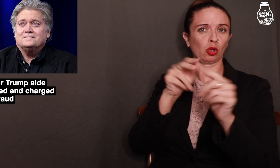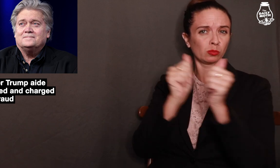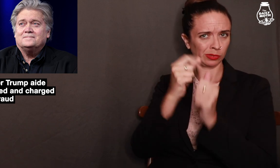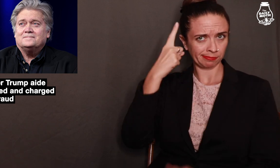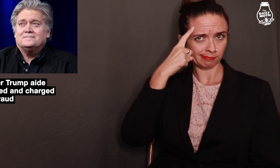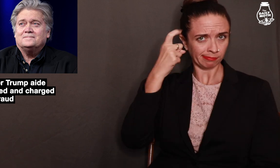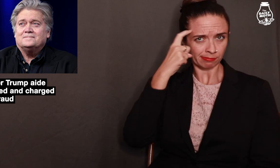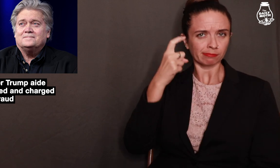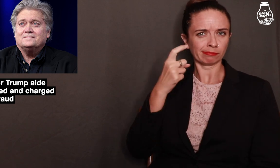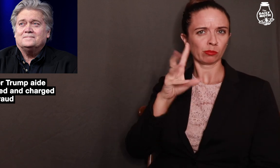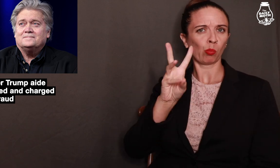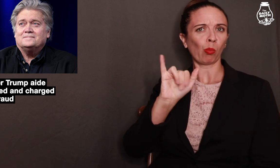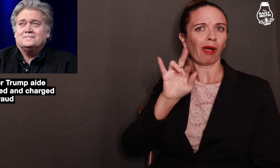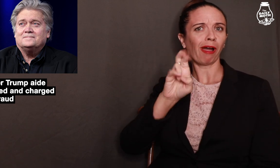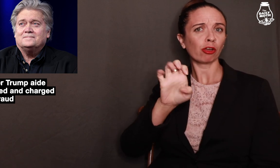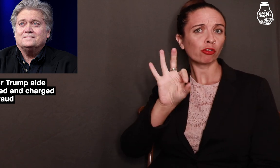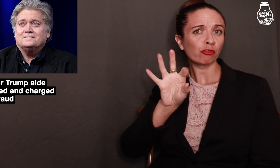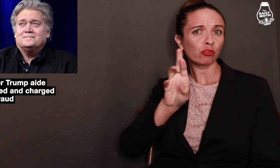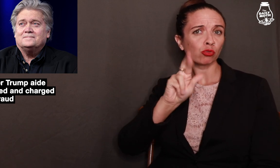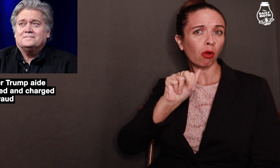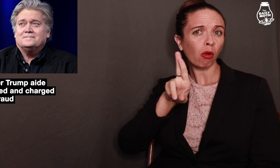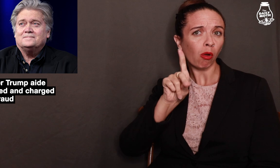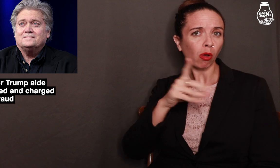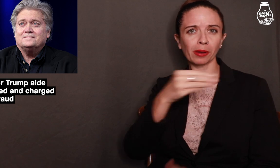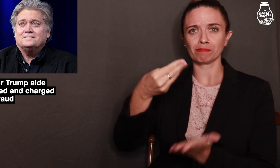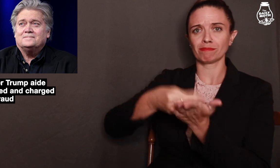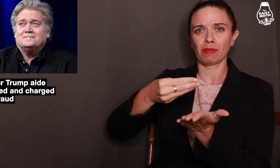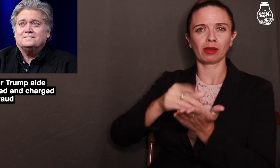have been charged with conspiracy to commit wire fraud